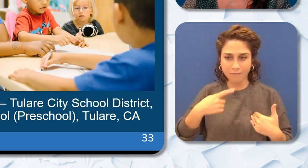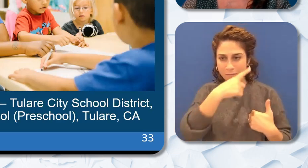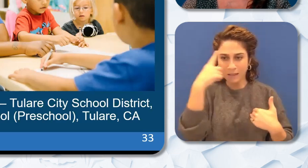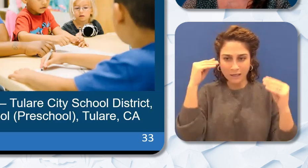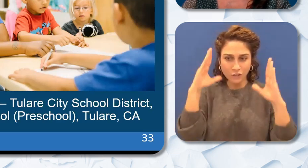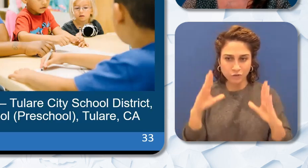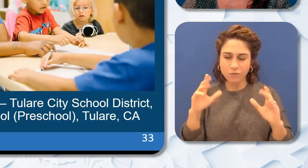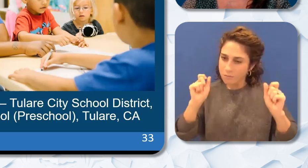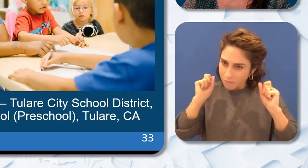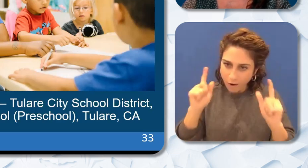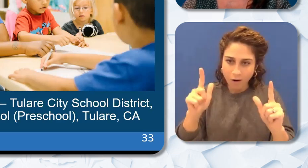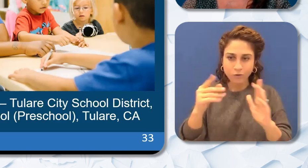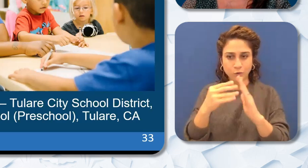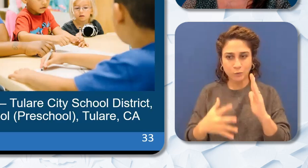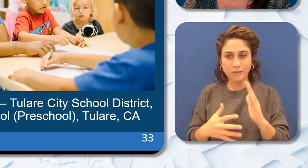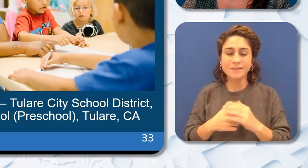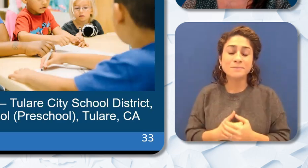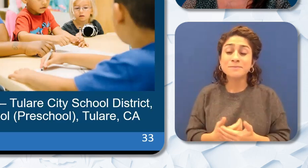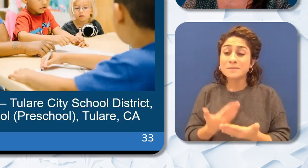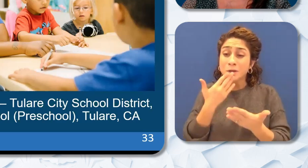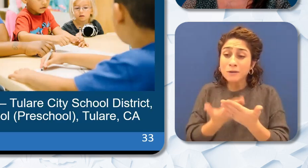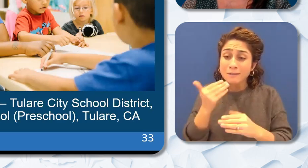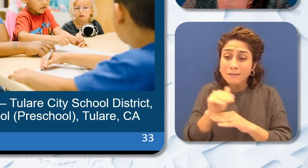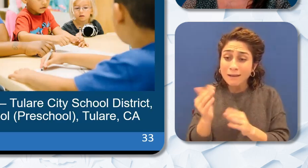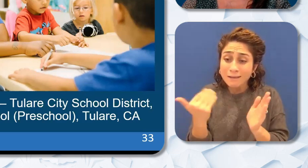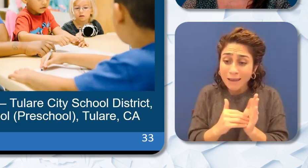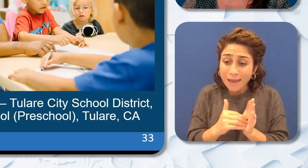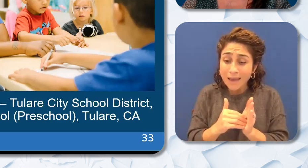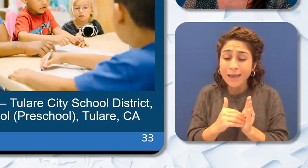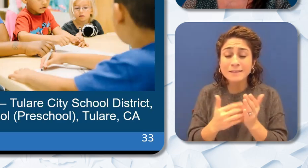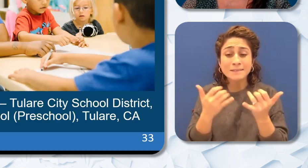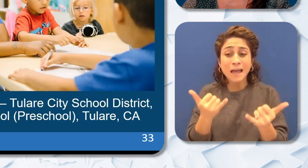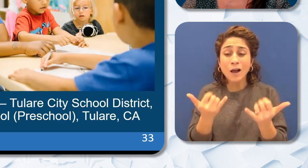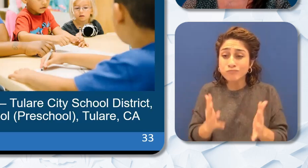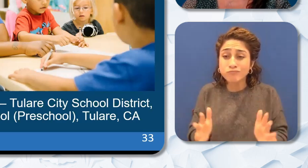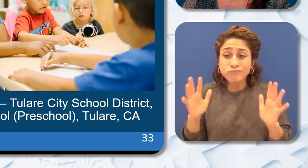everyone and let's go off and make some of that magic happen so that all of our students thrive.